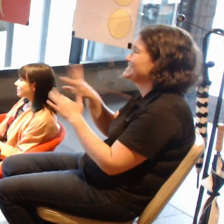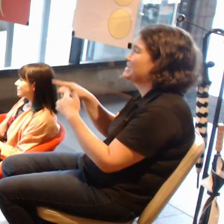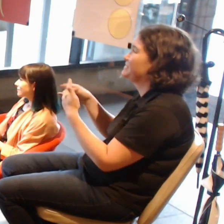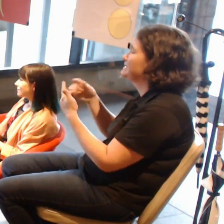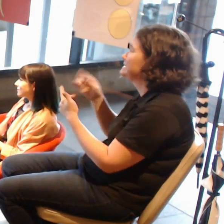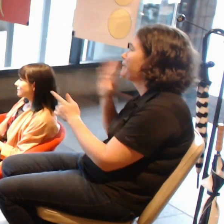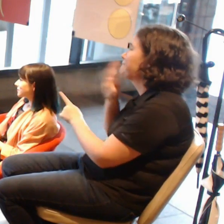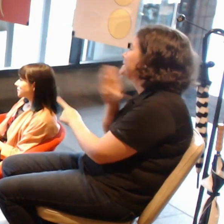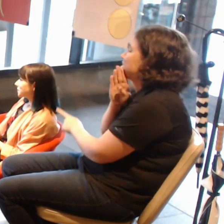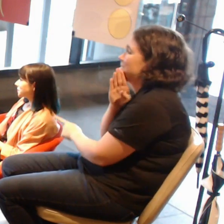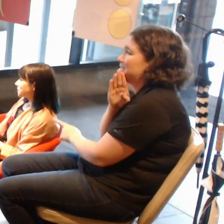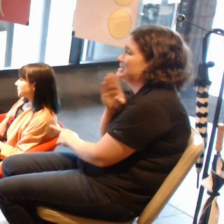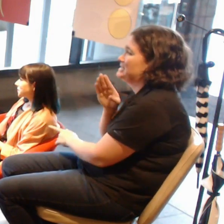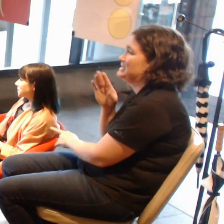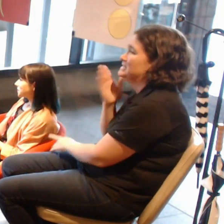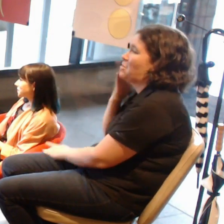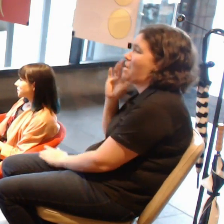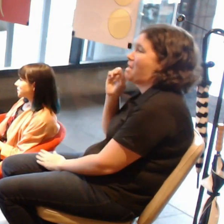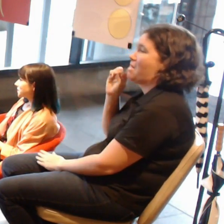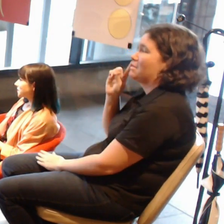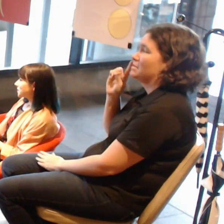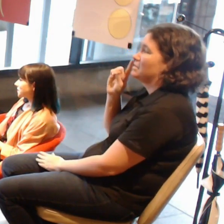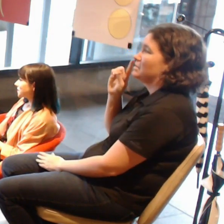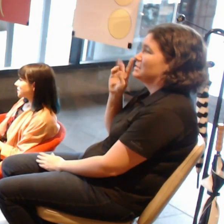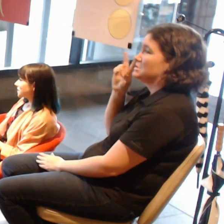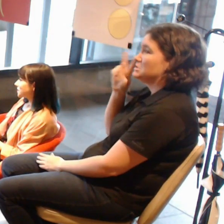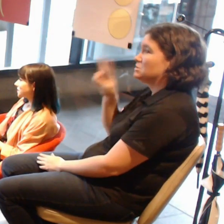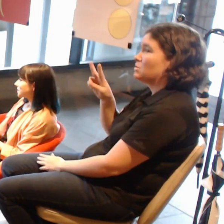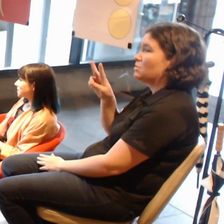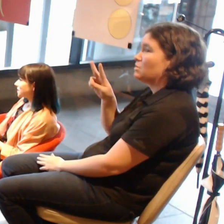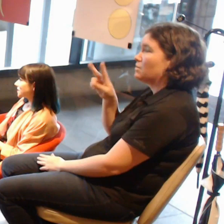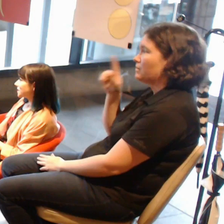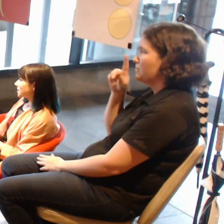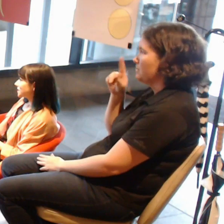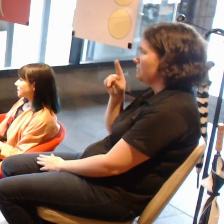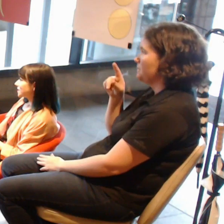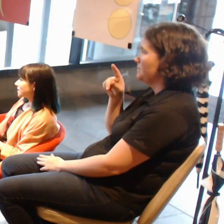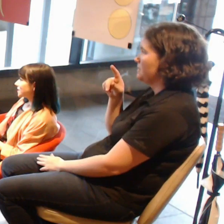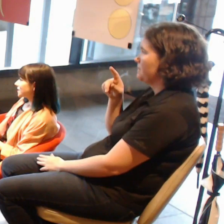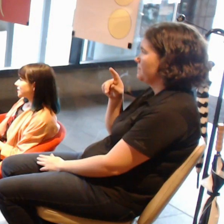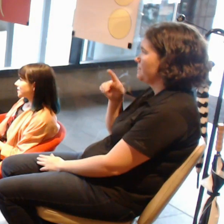The first thing I saw when somebody's talked about... I saw something and went, "I heard somebody made an AR gallery,"